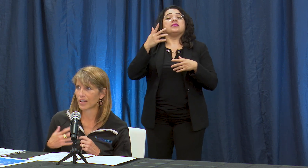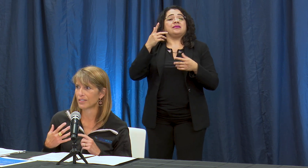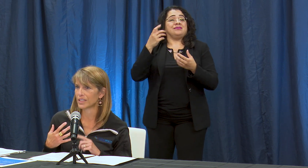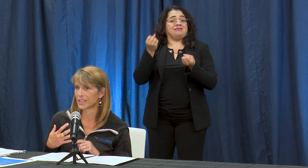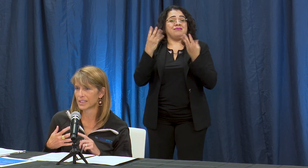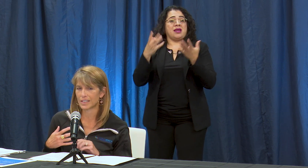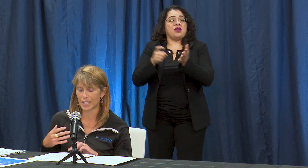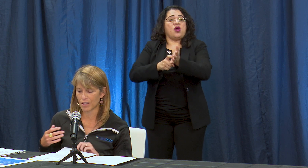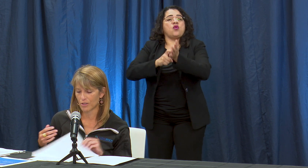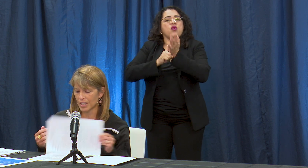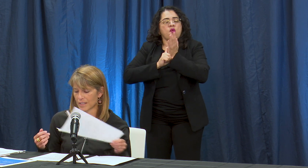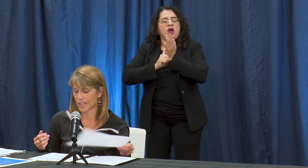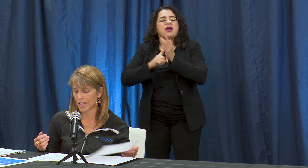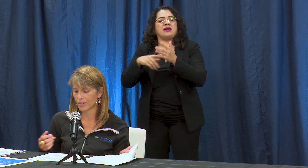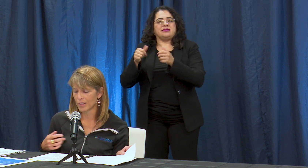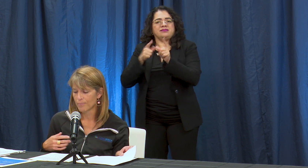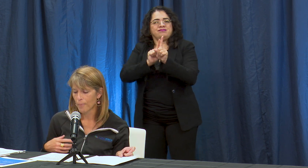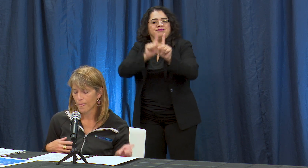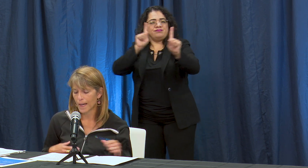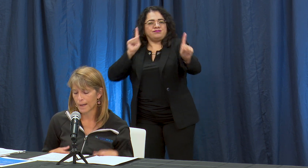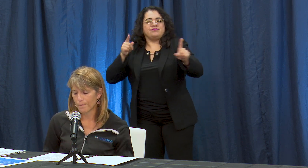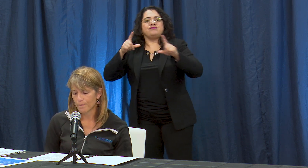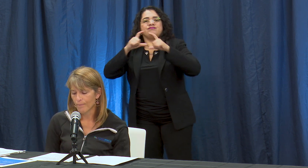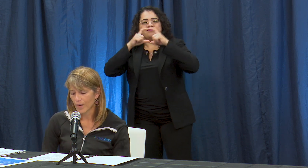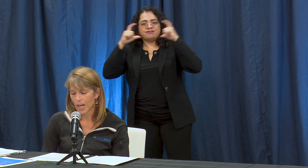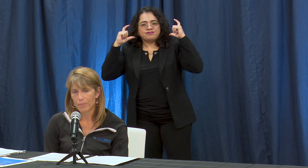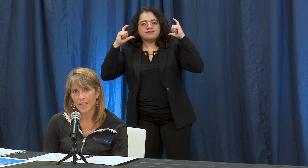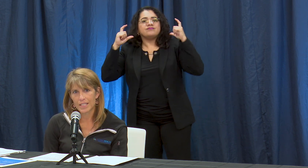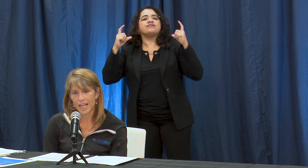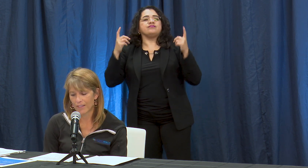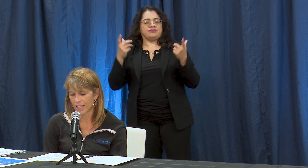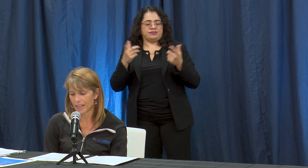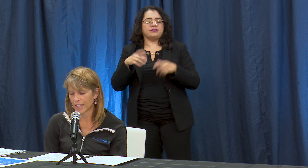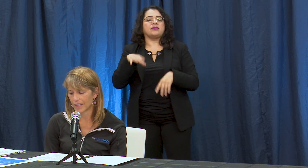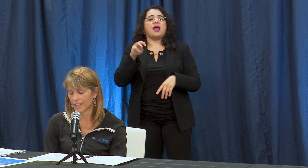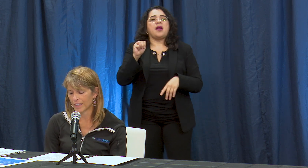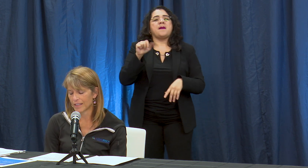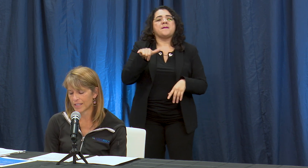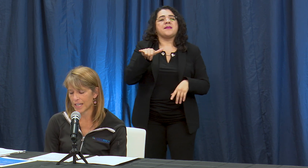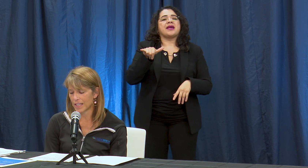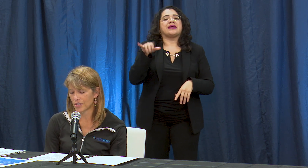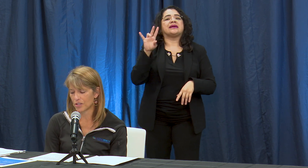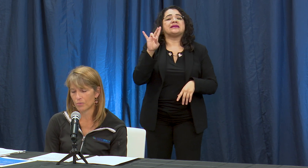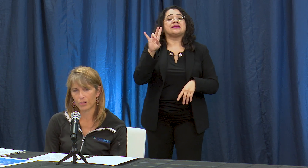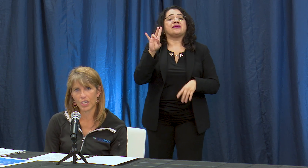covers and distancing and those kinds of things. On May 7th the state issued what we